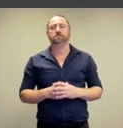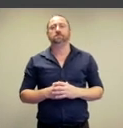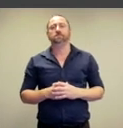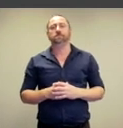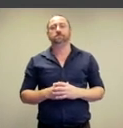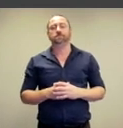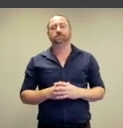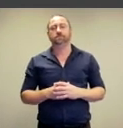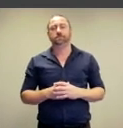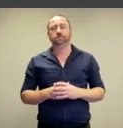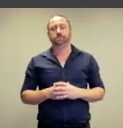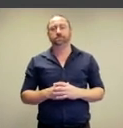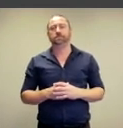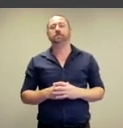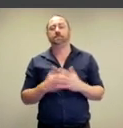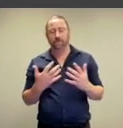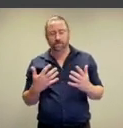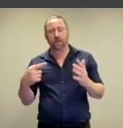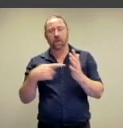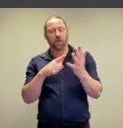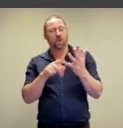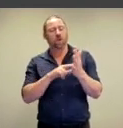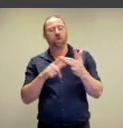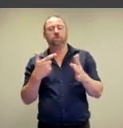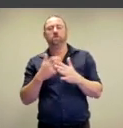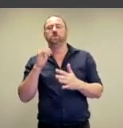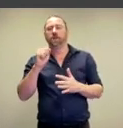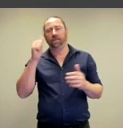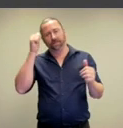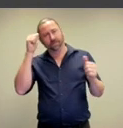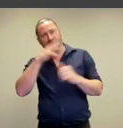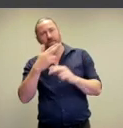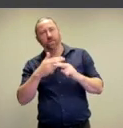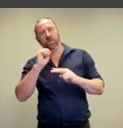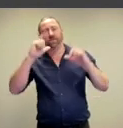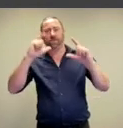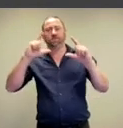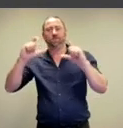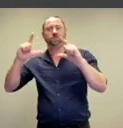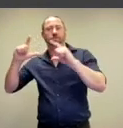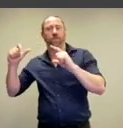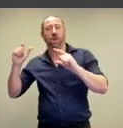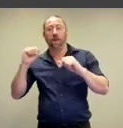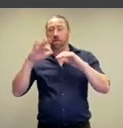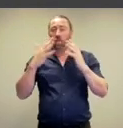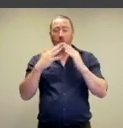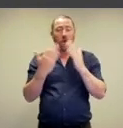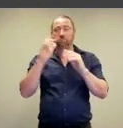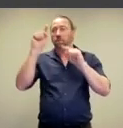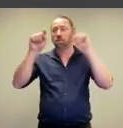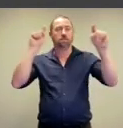as those answers come in. So Tunick is famous for these photo